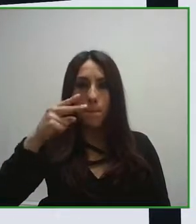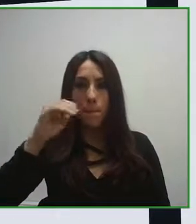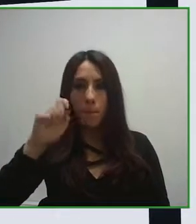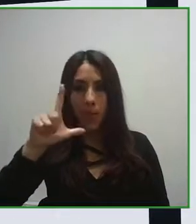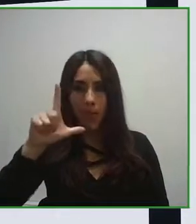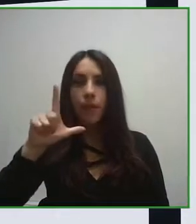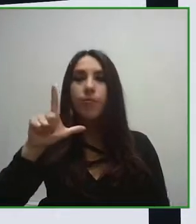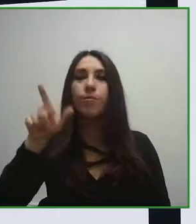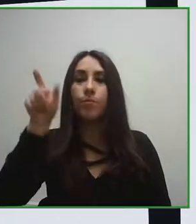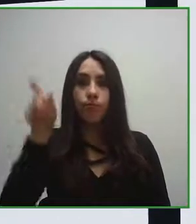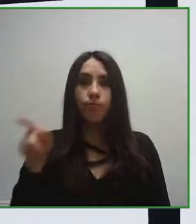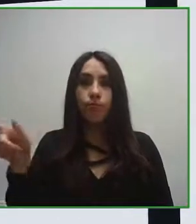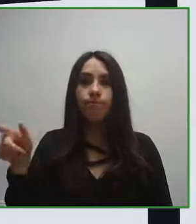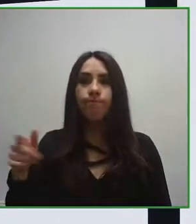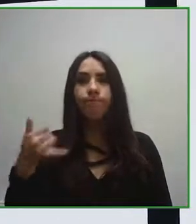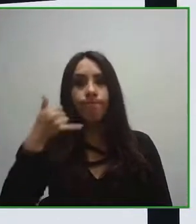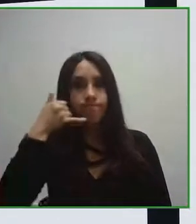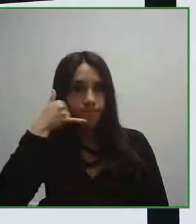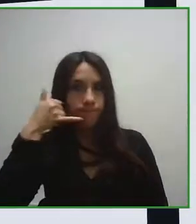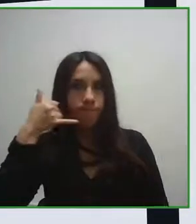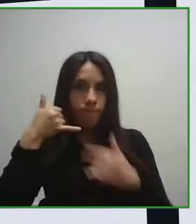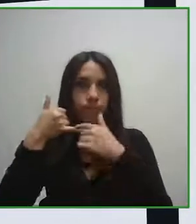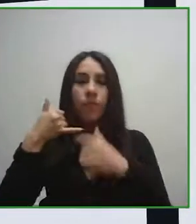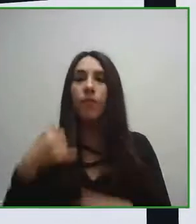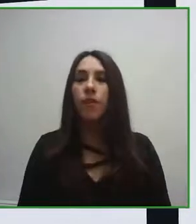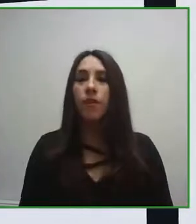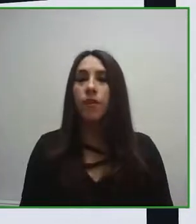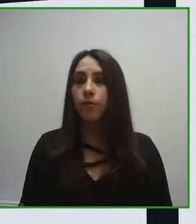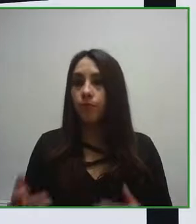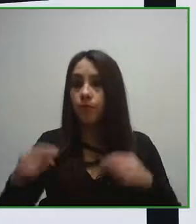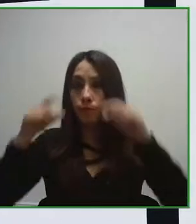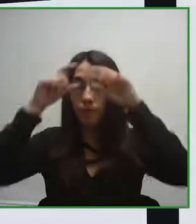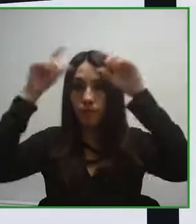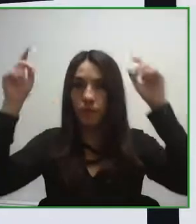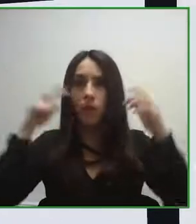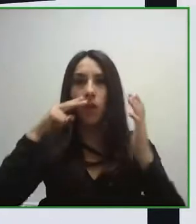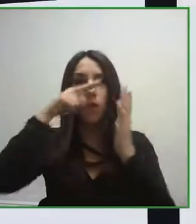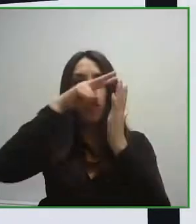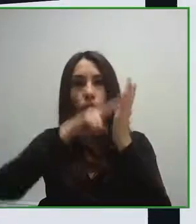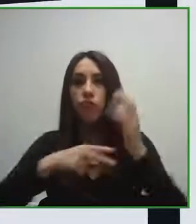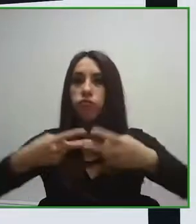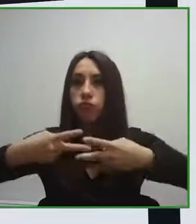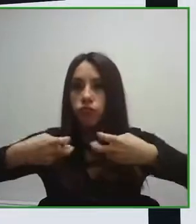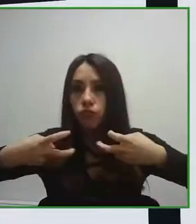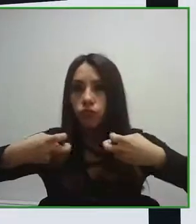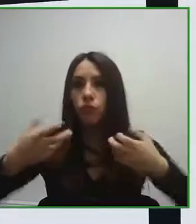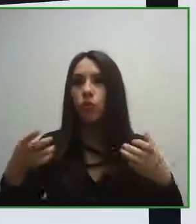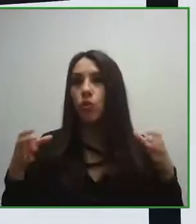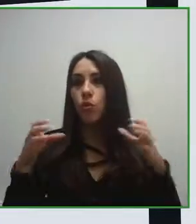of Michael Milligan from Mobile and Wireless Forum that will talk about the initiative